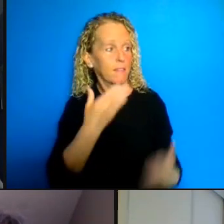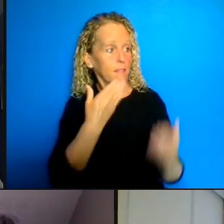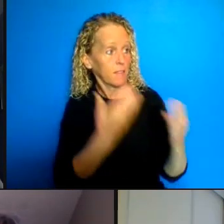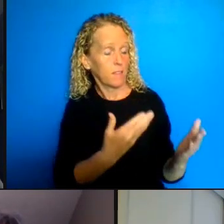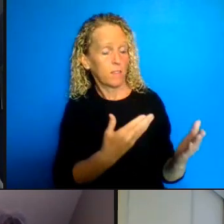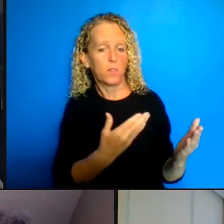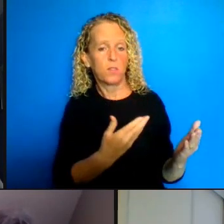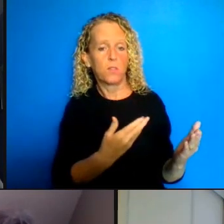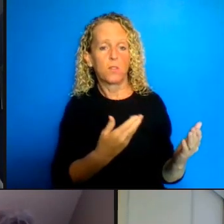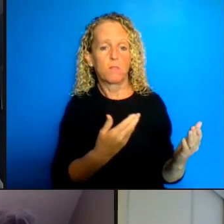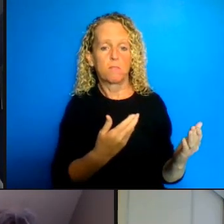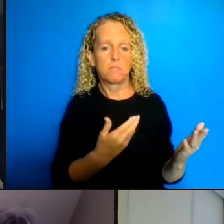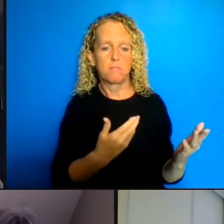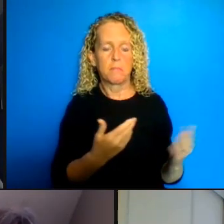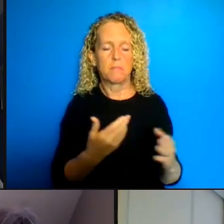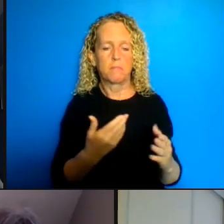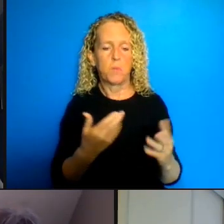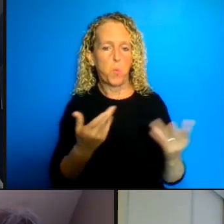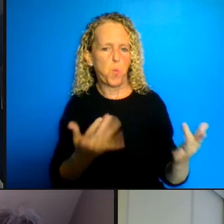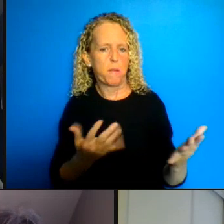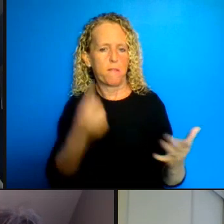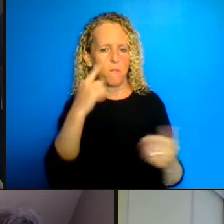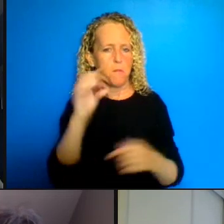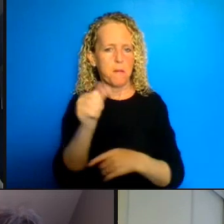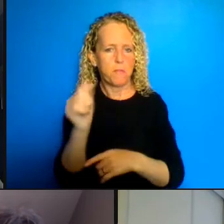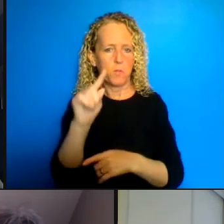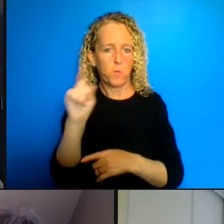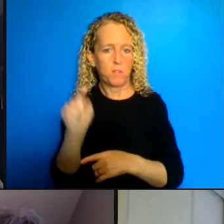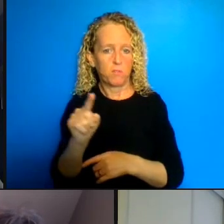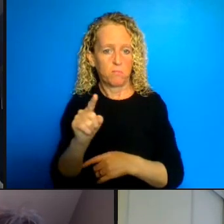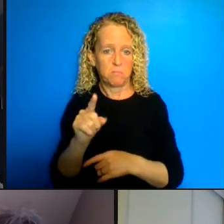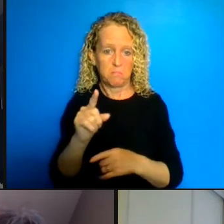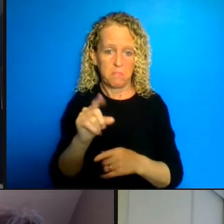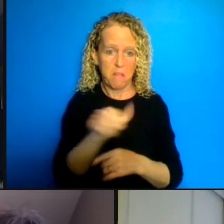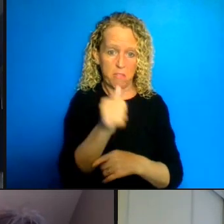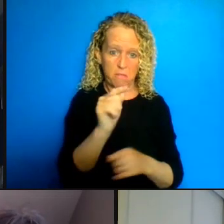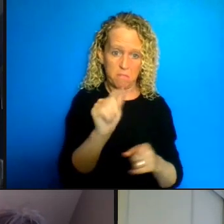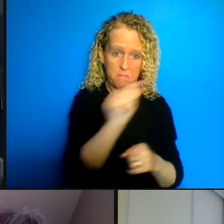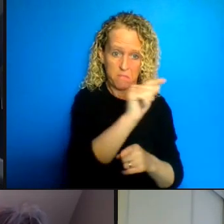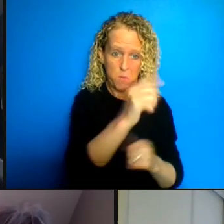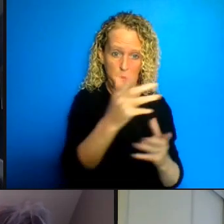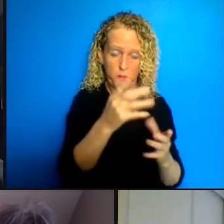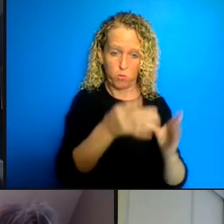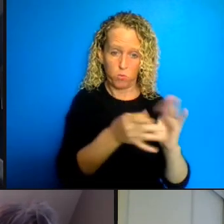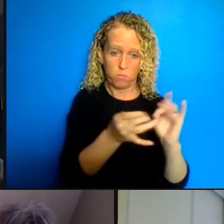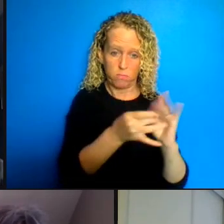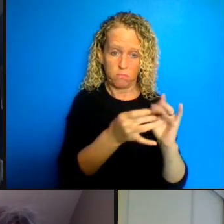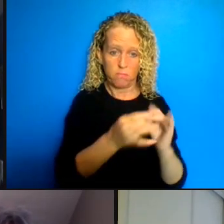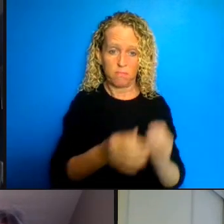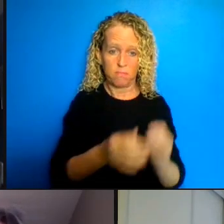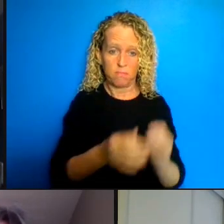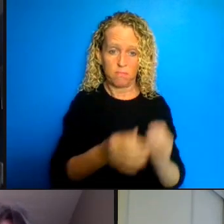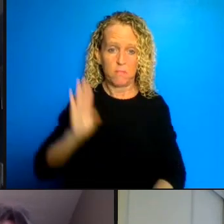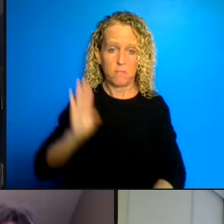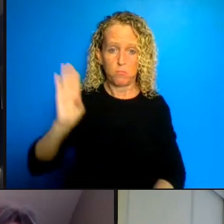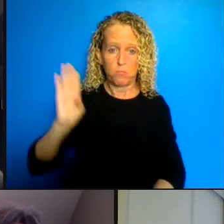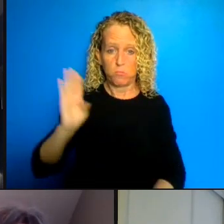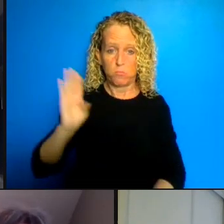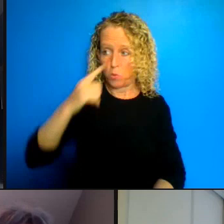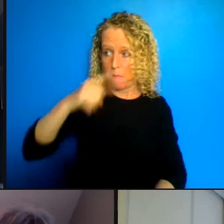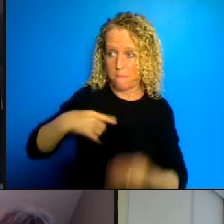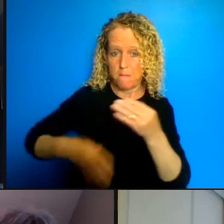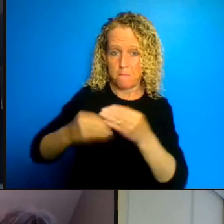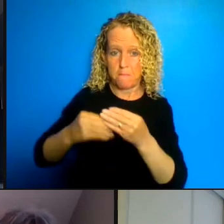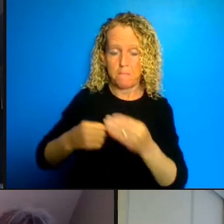would like to say something. Could add something quickly, so apart from the